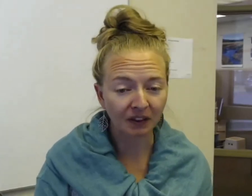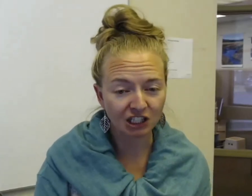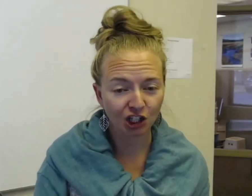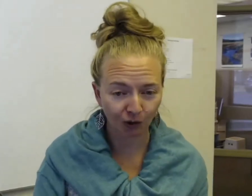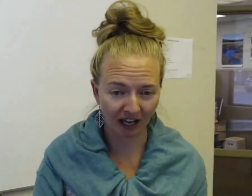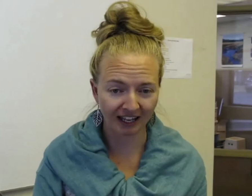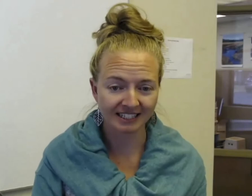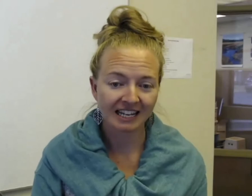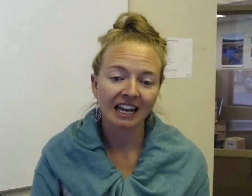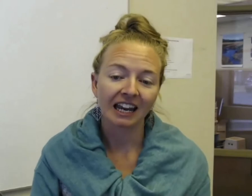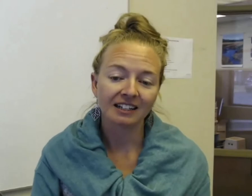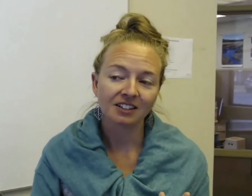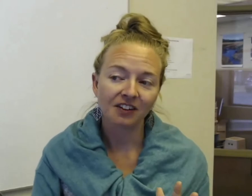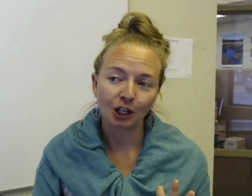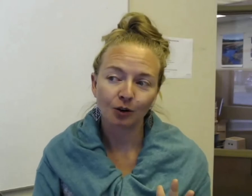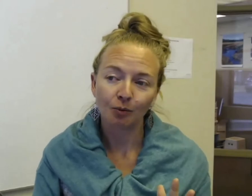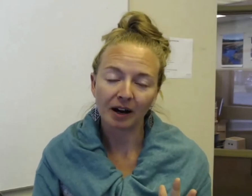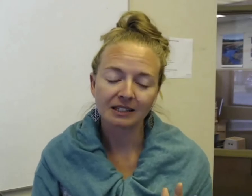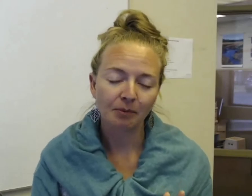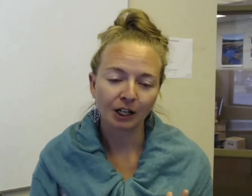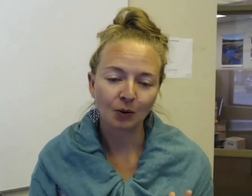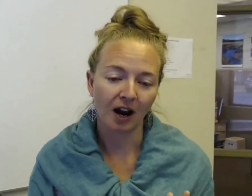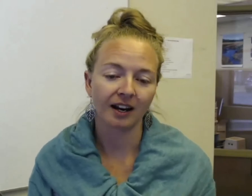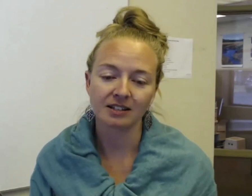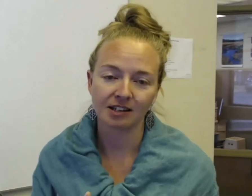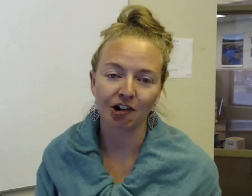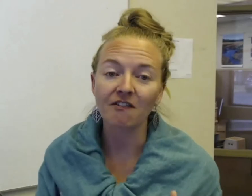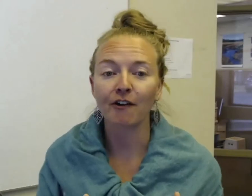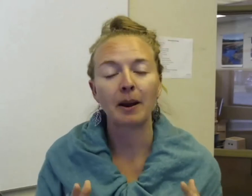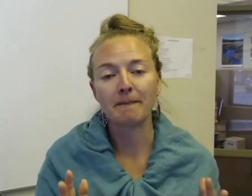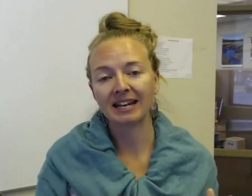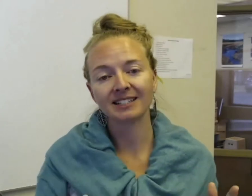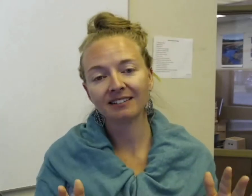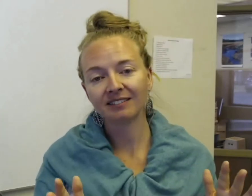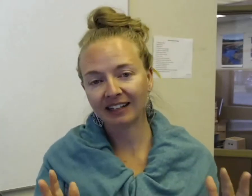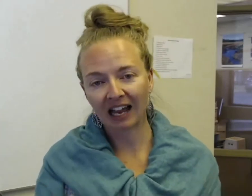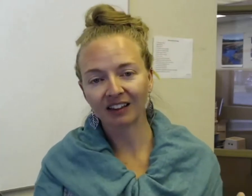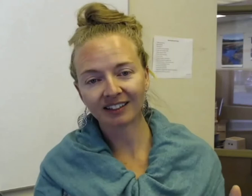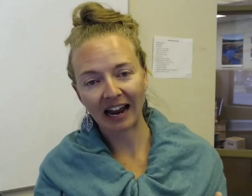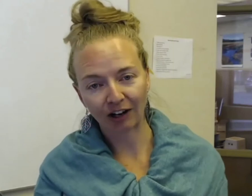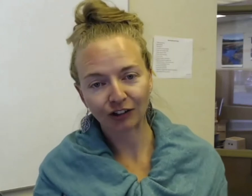to show you guys. It is a video by somebody who I consider a very amazing, talented actor.